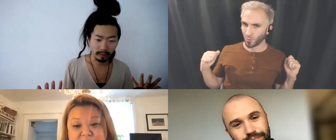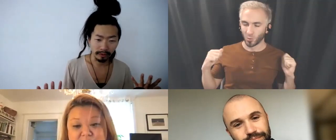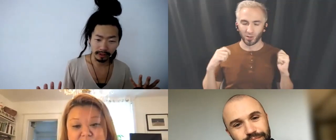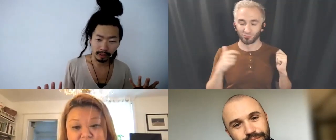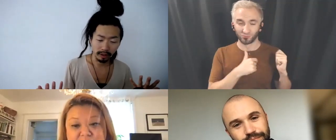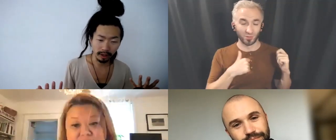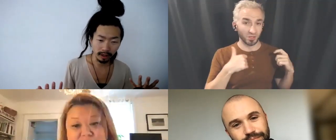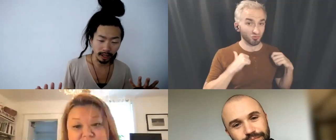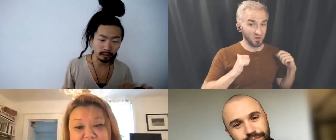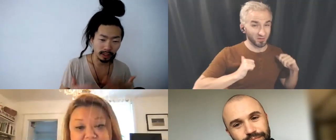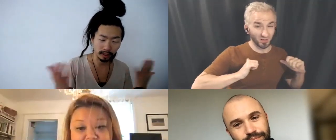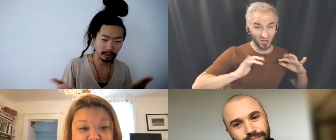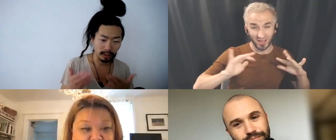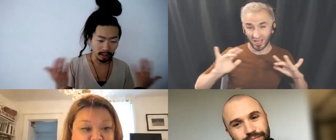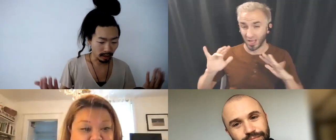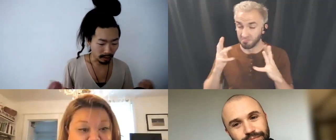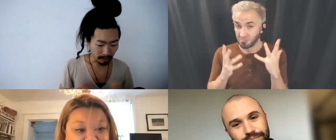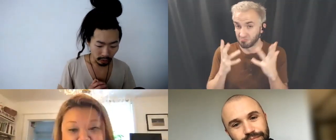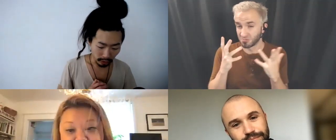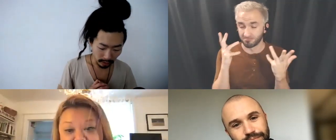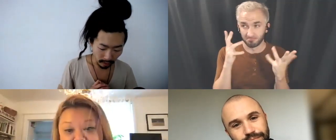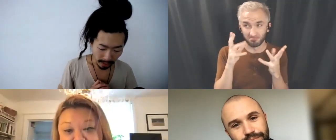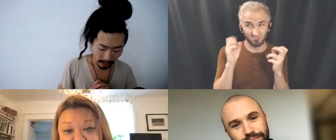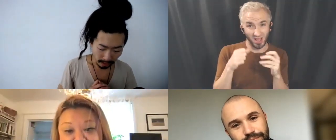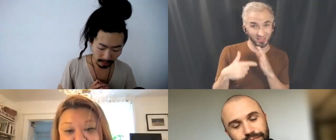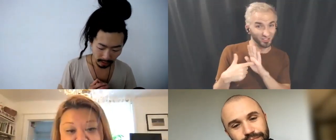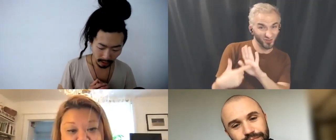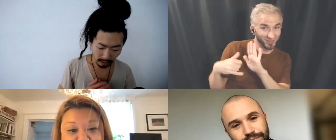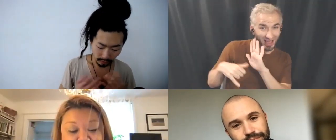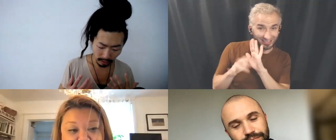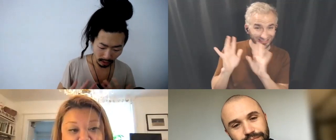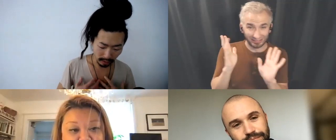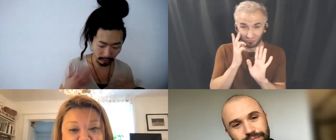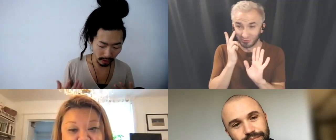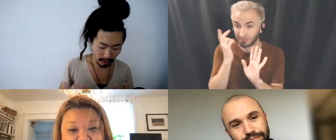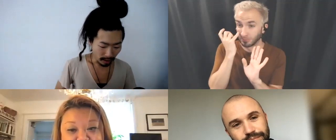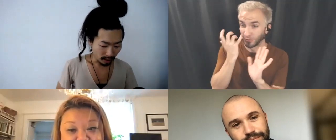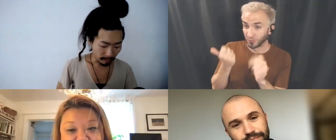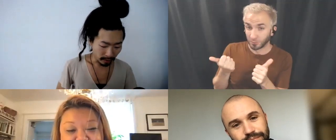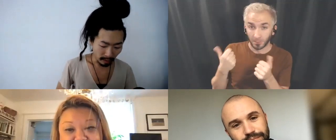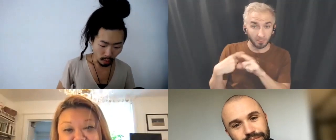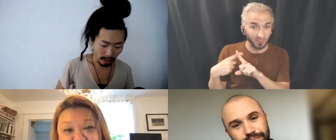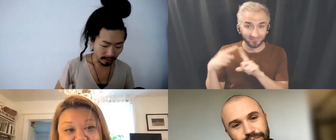things that we thought, hey we could share a bit and see anything comes out of it. Because